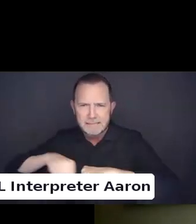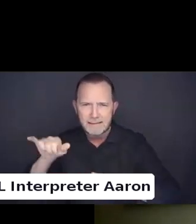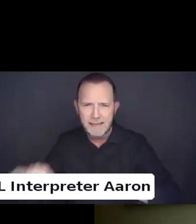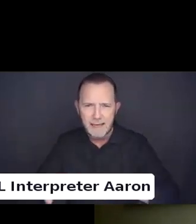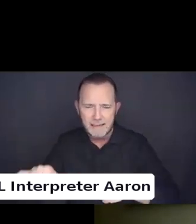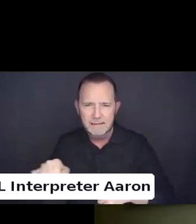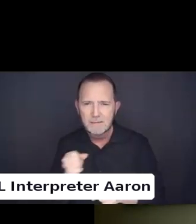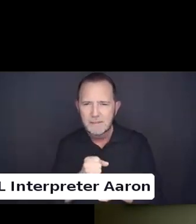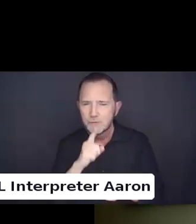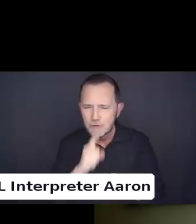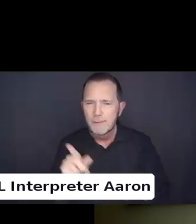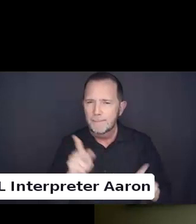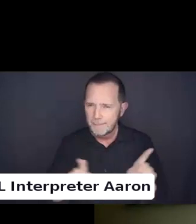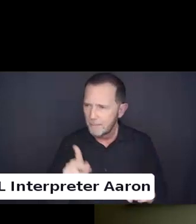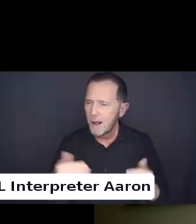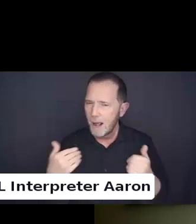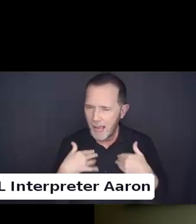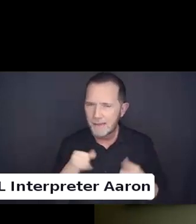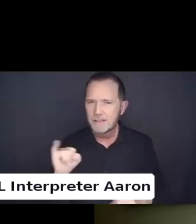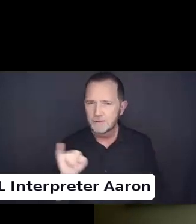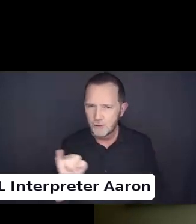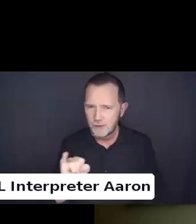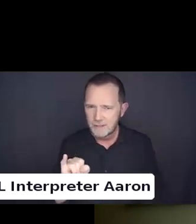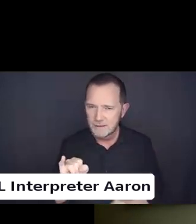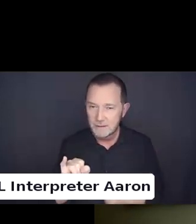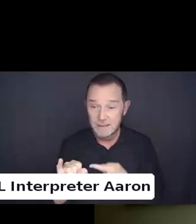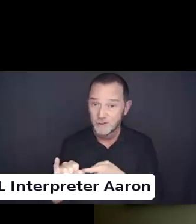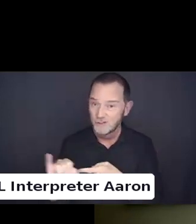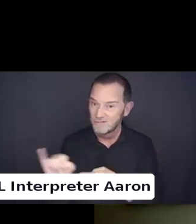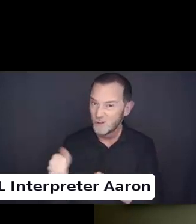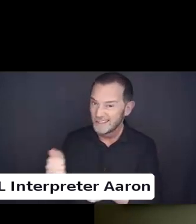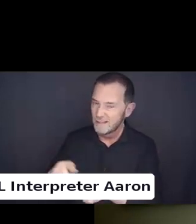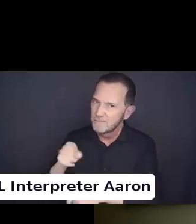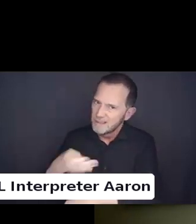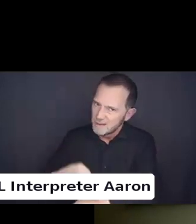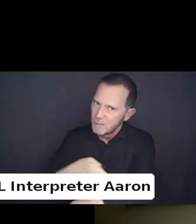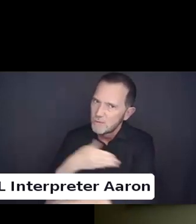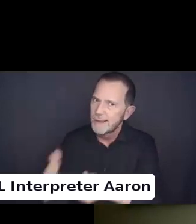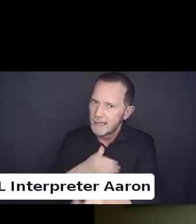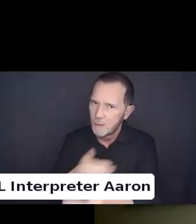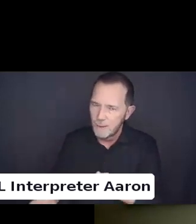Trying to strengthen it so the insurance actually covers things. I think it's right.